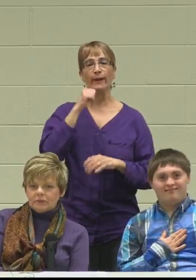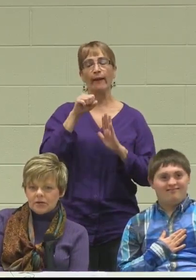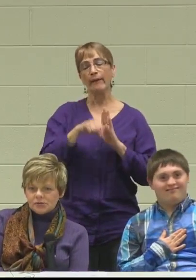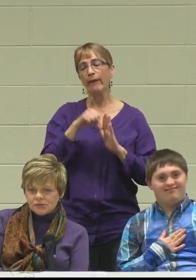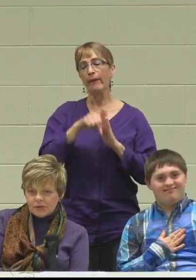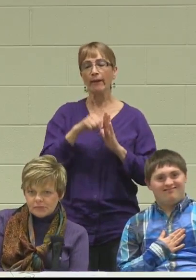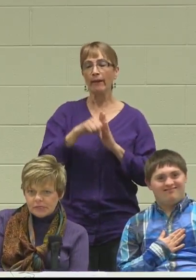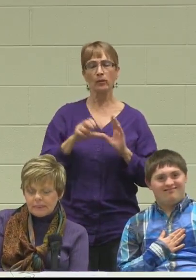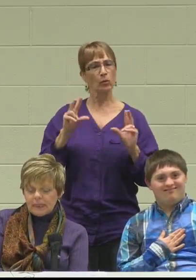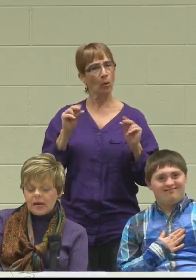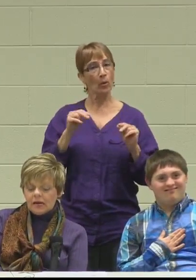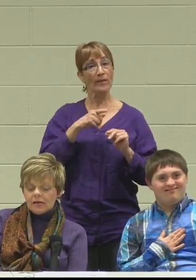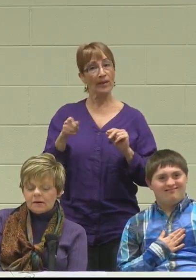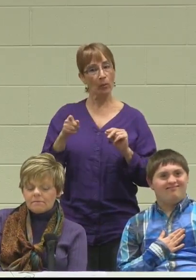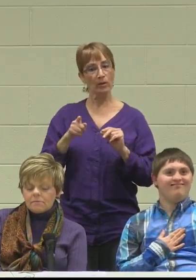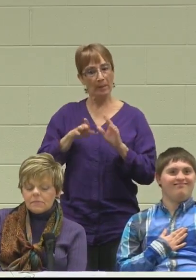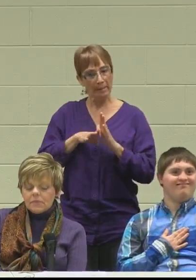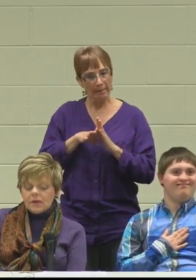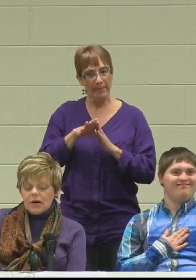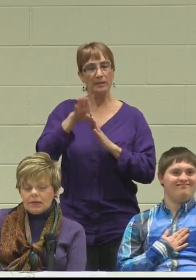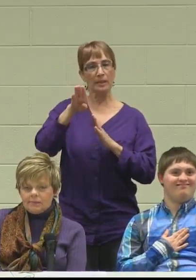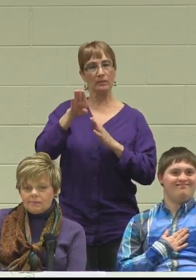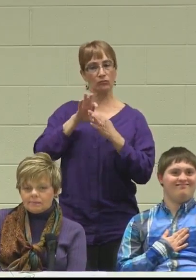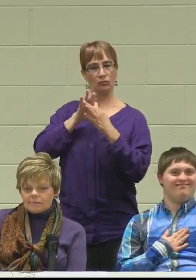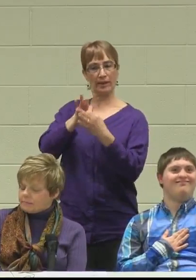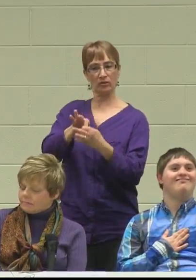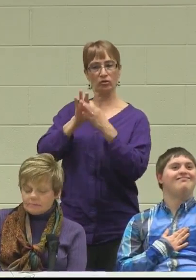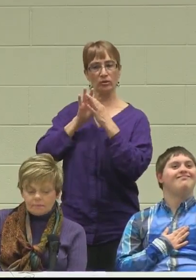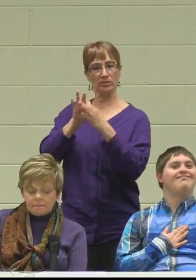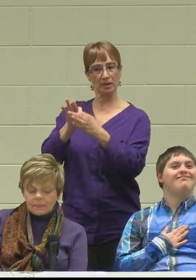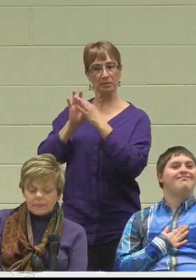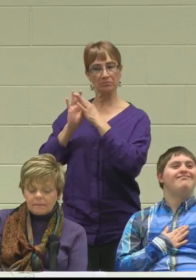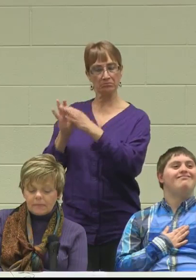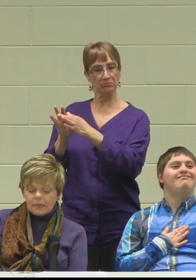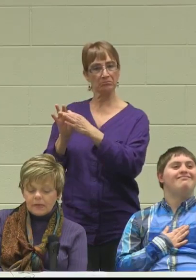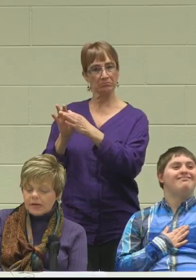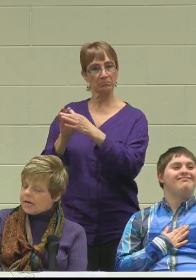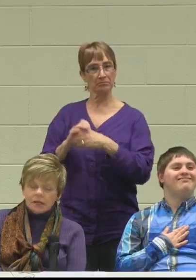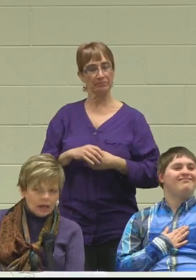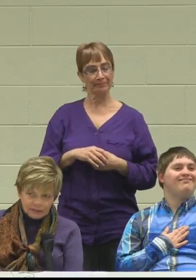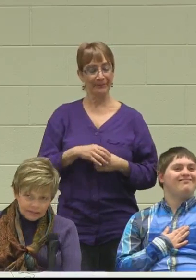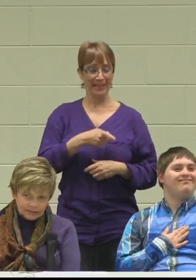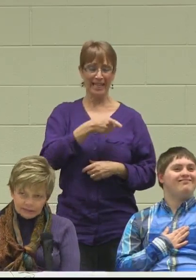relationships, and he loves it.